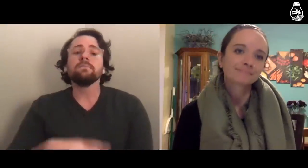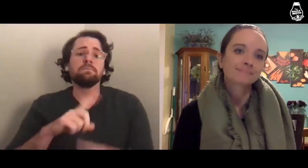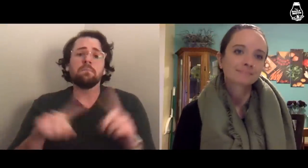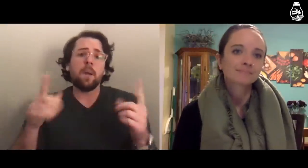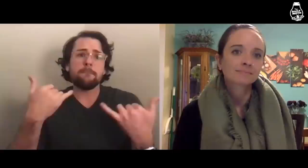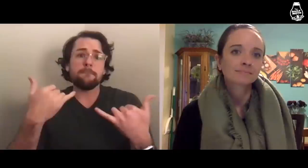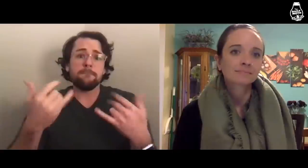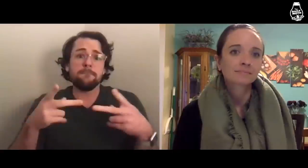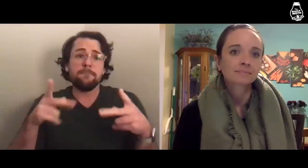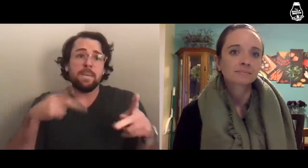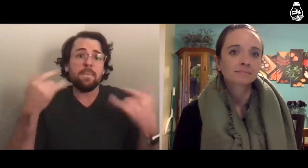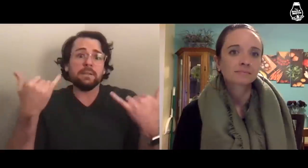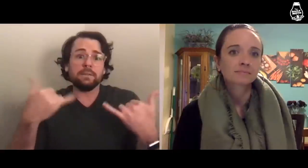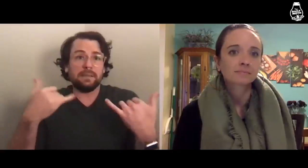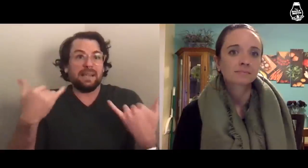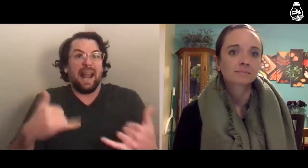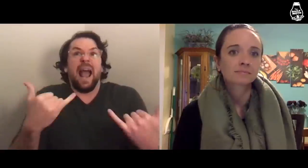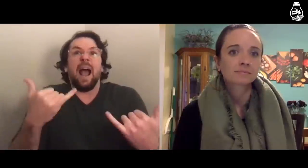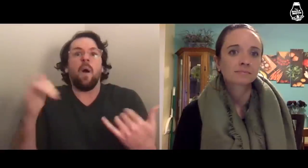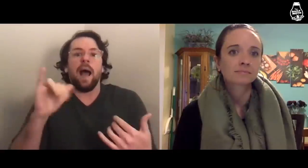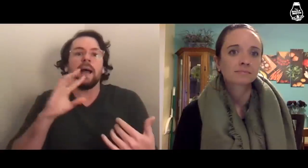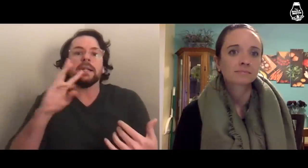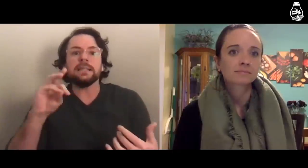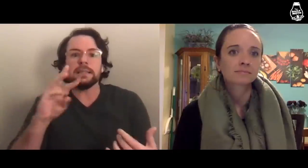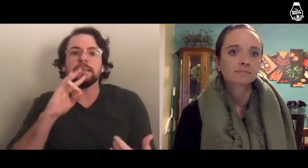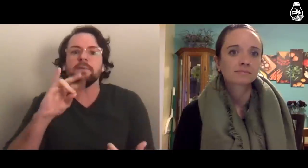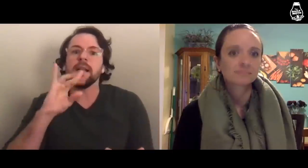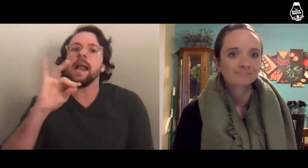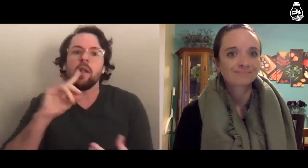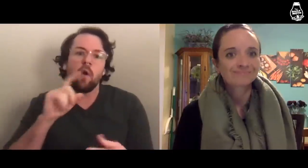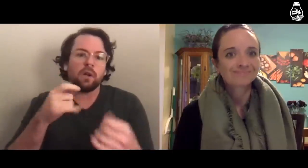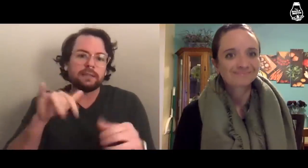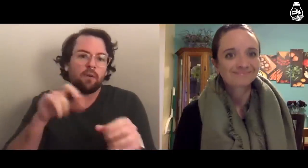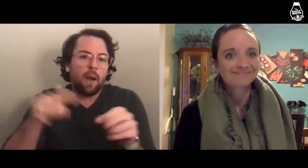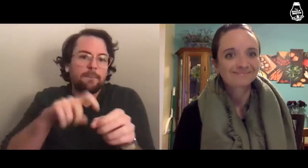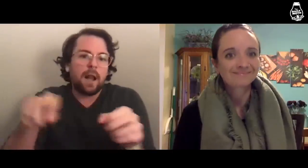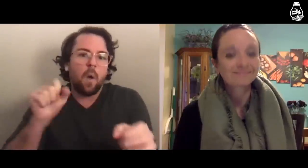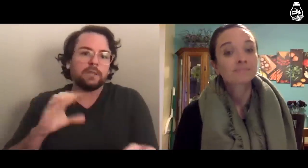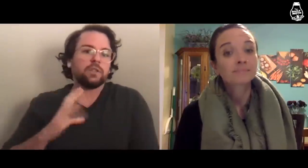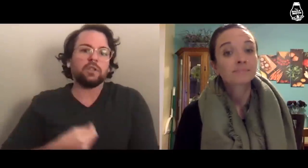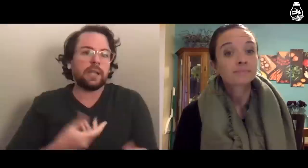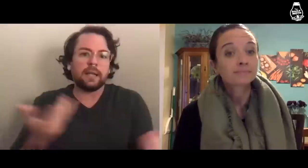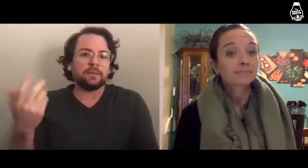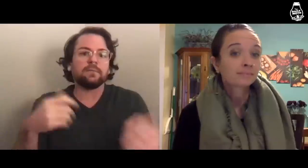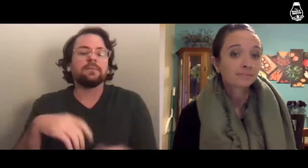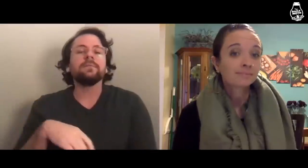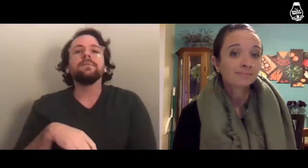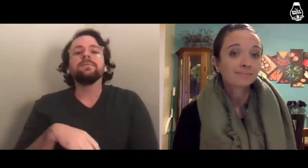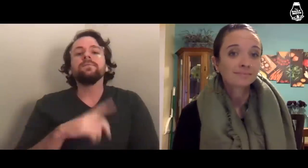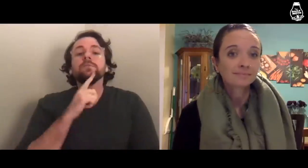But now, people who are in their 60s, 70s and 80s are coming out as trans.